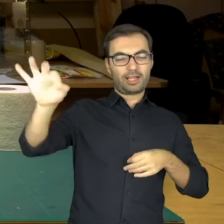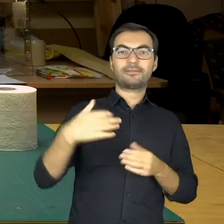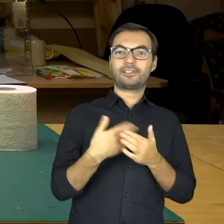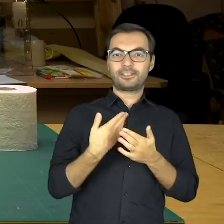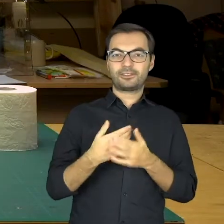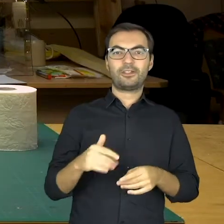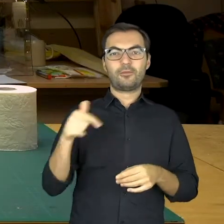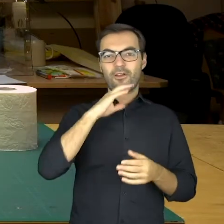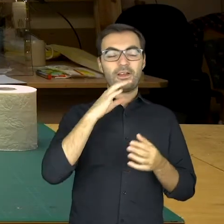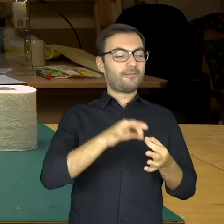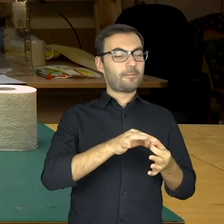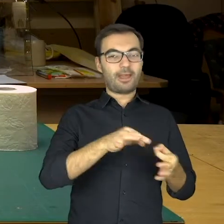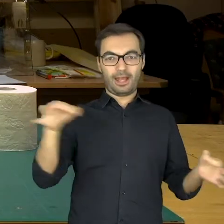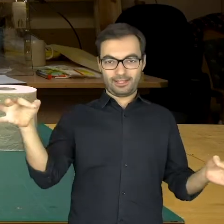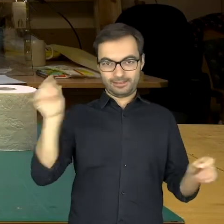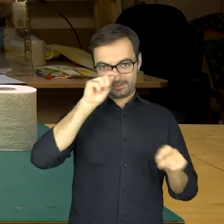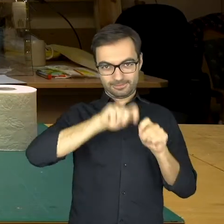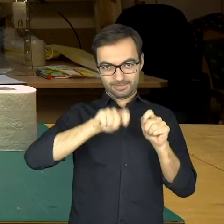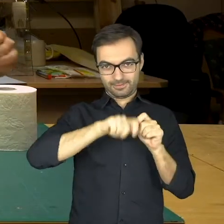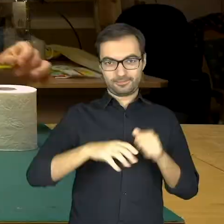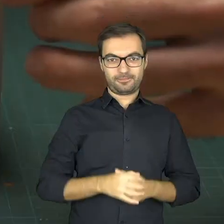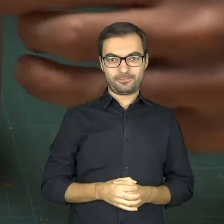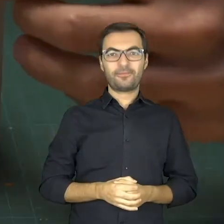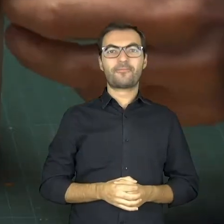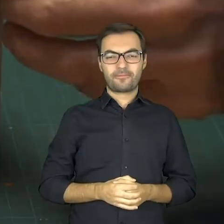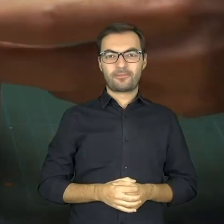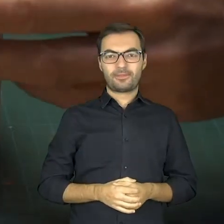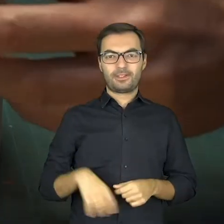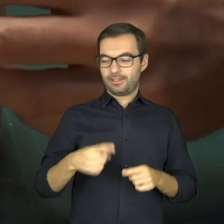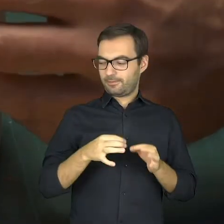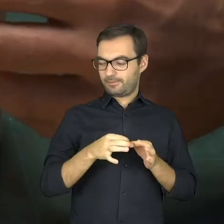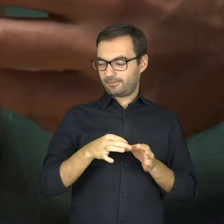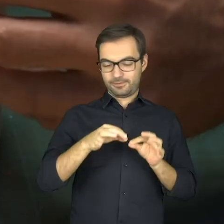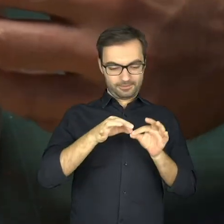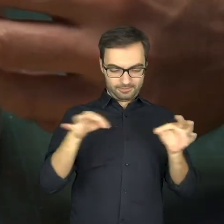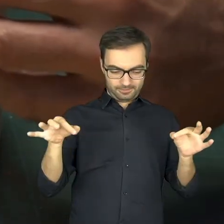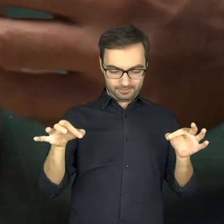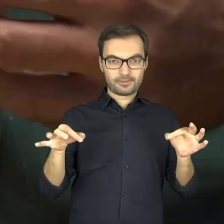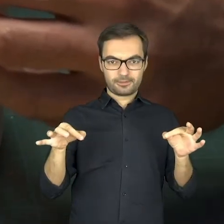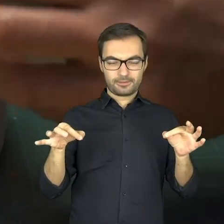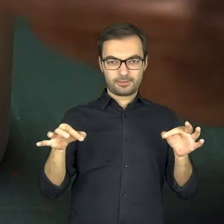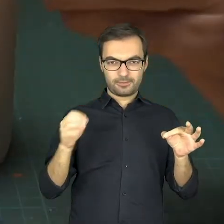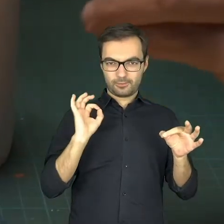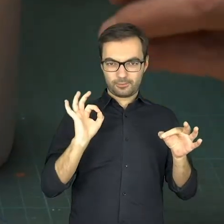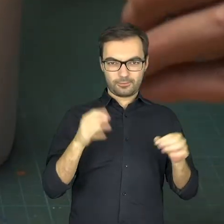To do this we’ll use a measuring tape. At first, we’ll measure a roll, yeah…